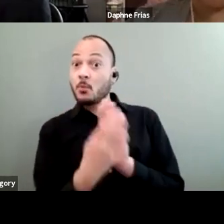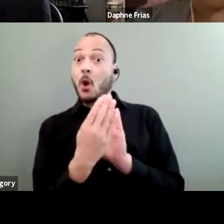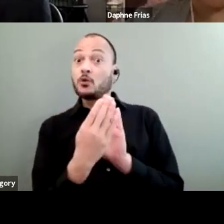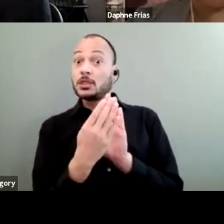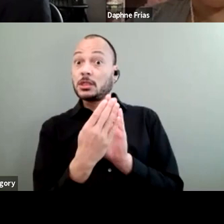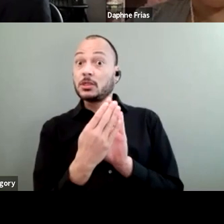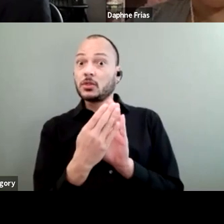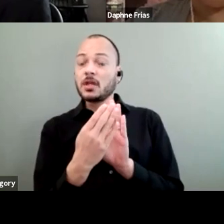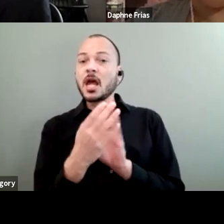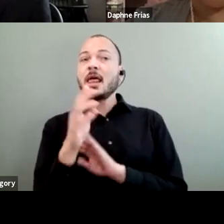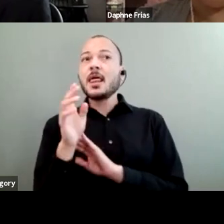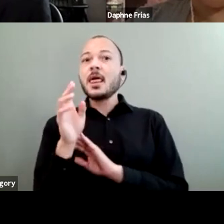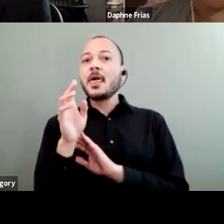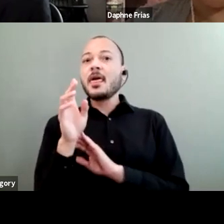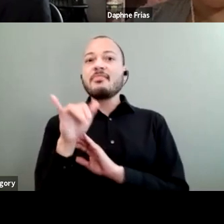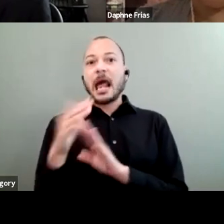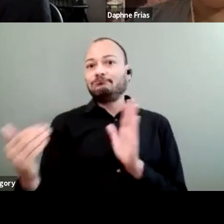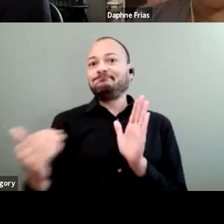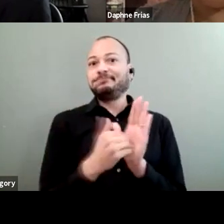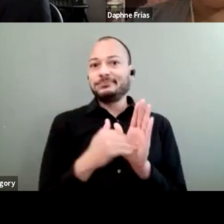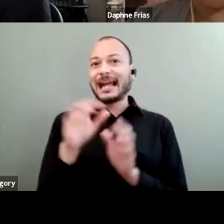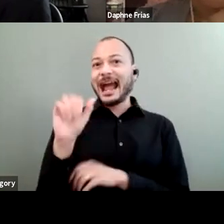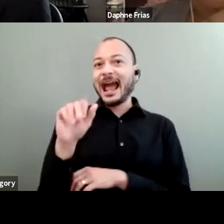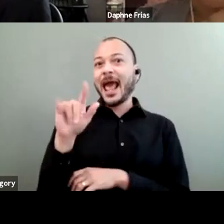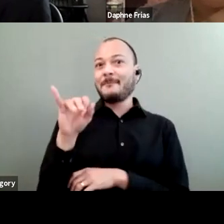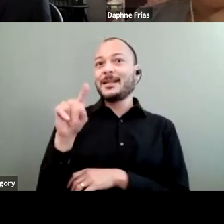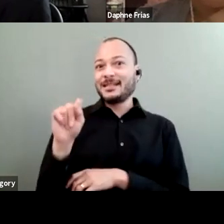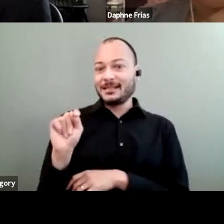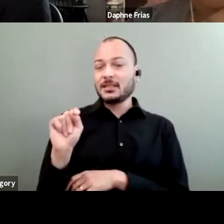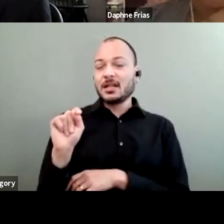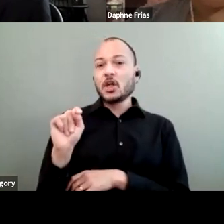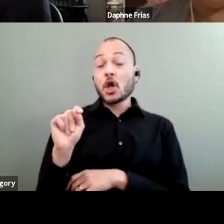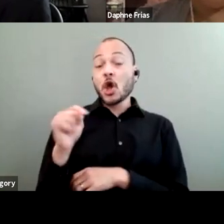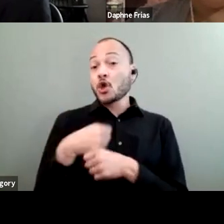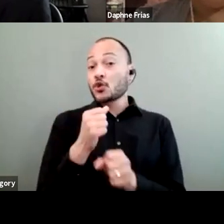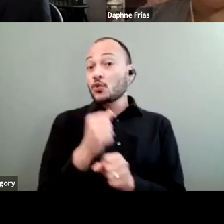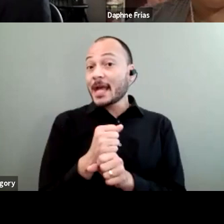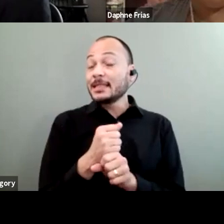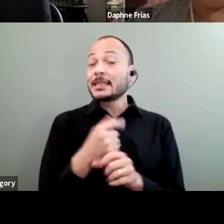that is anti-ableist precisely creates indicators of how many people